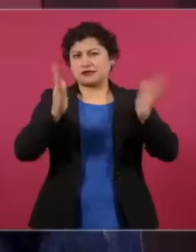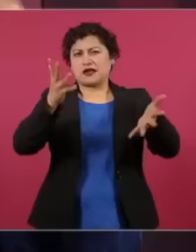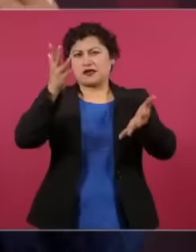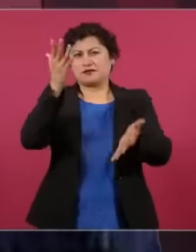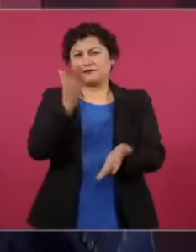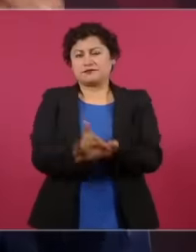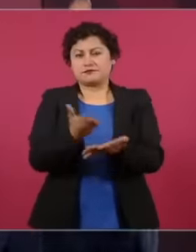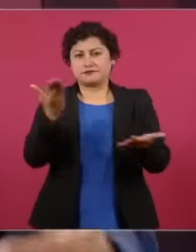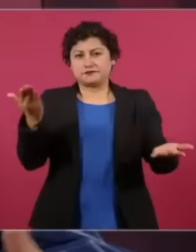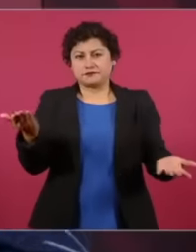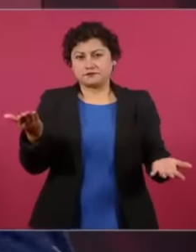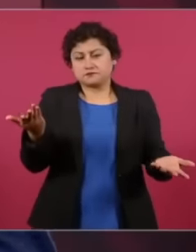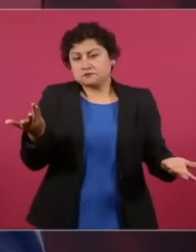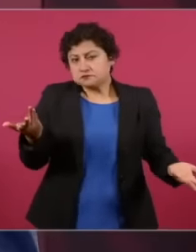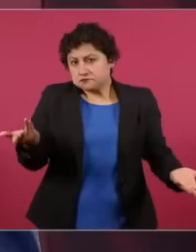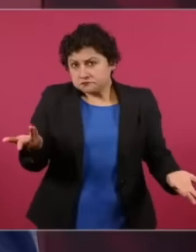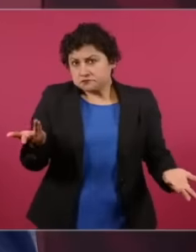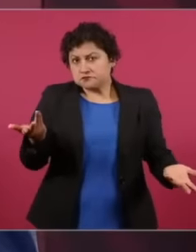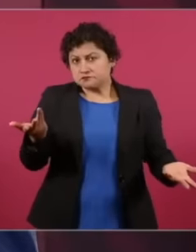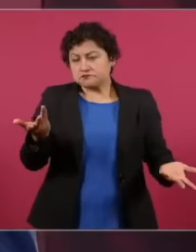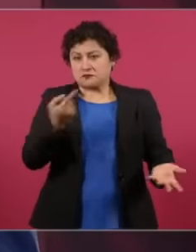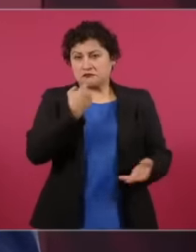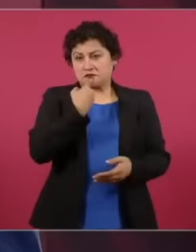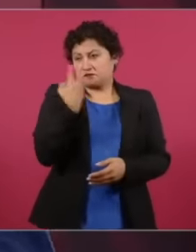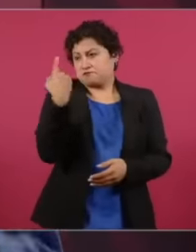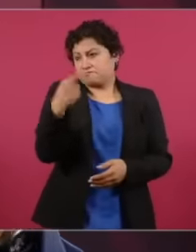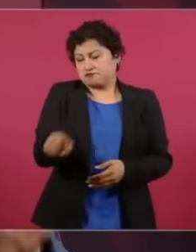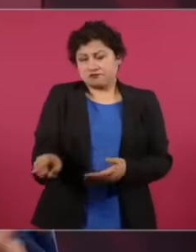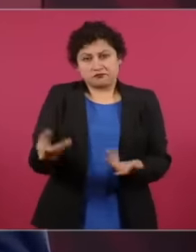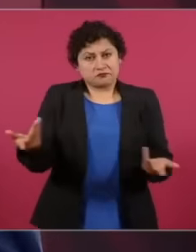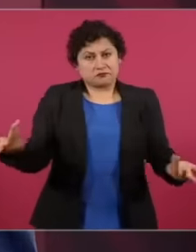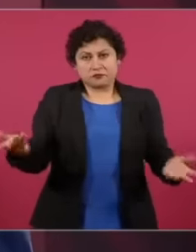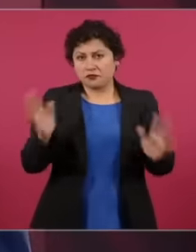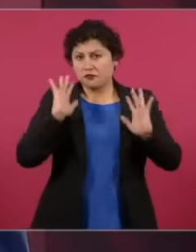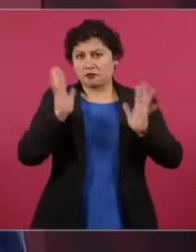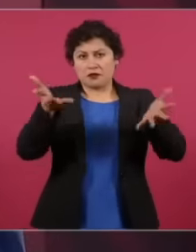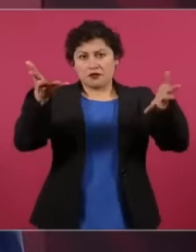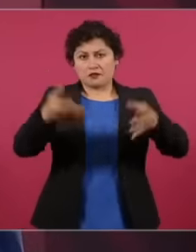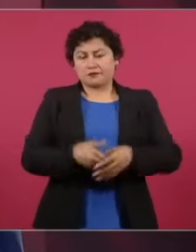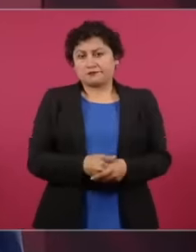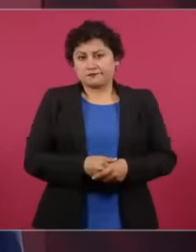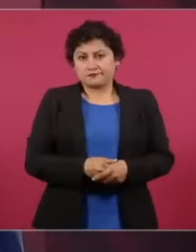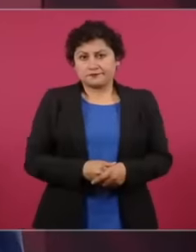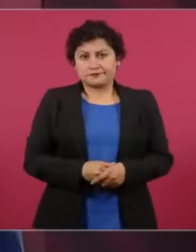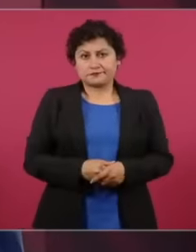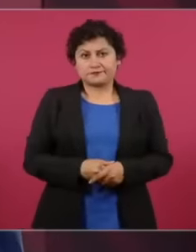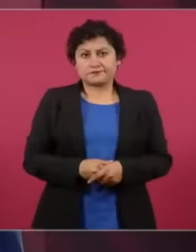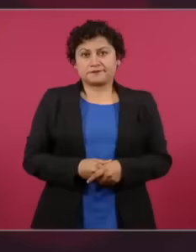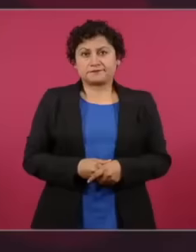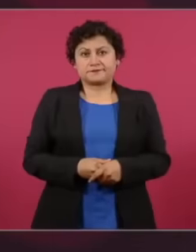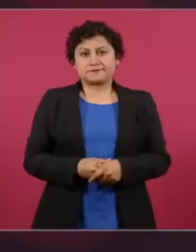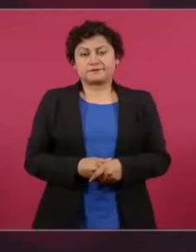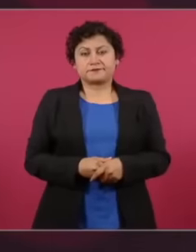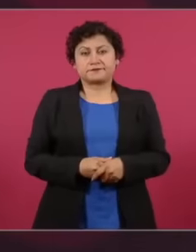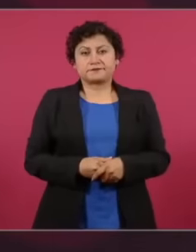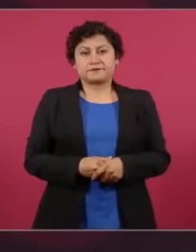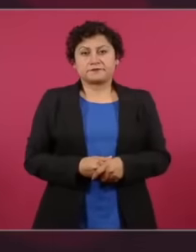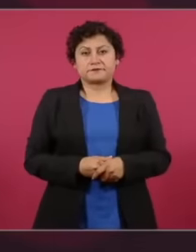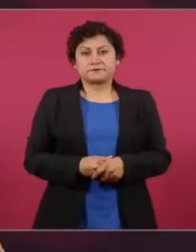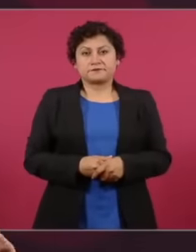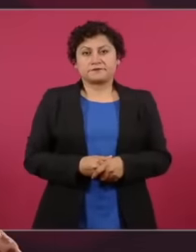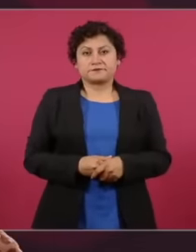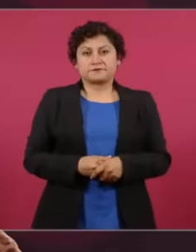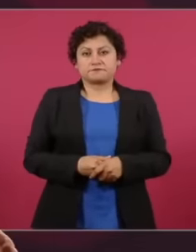denounce it more and more eh Because if they are